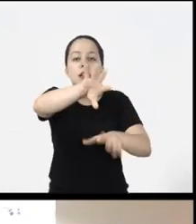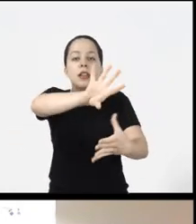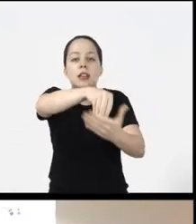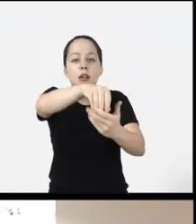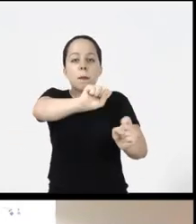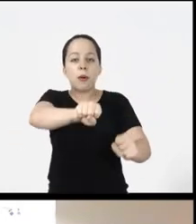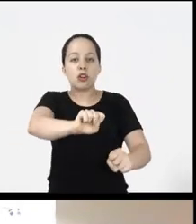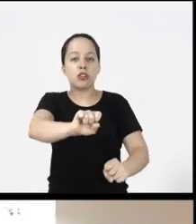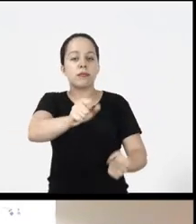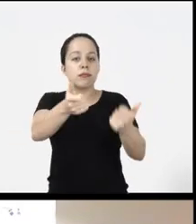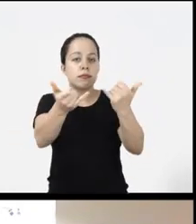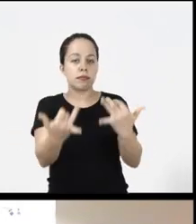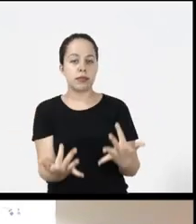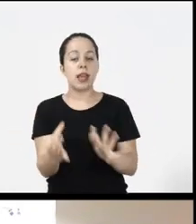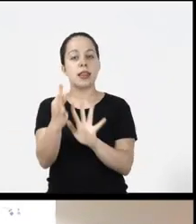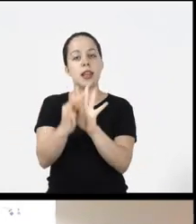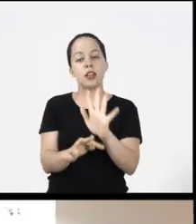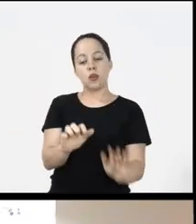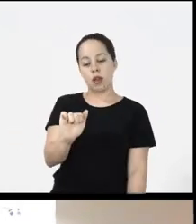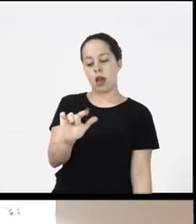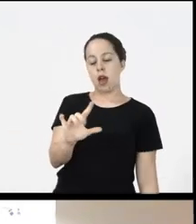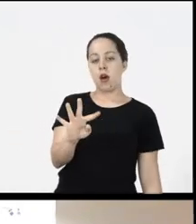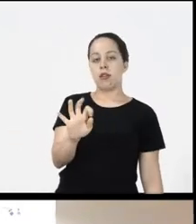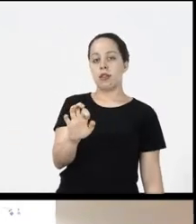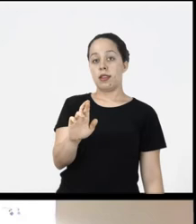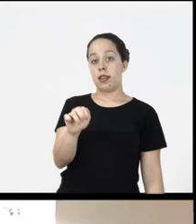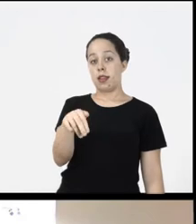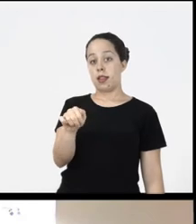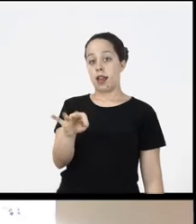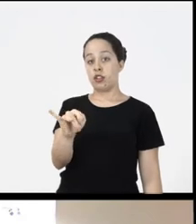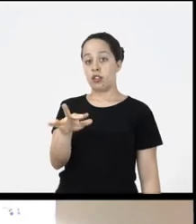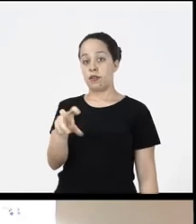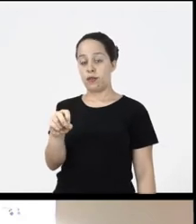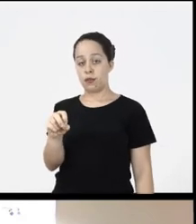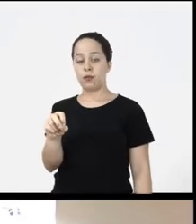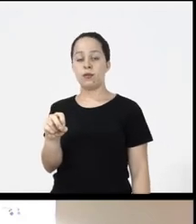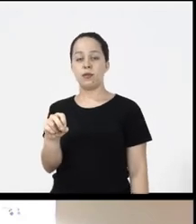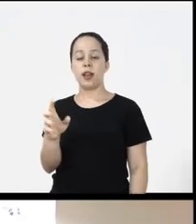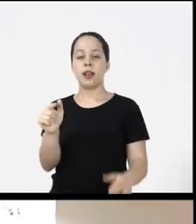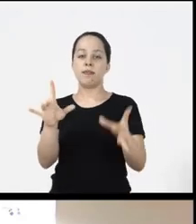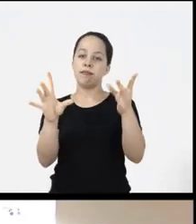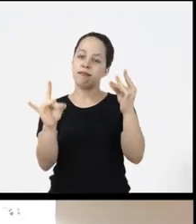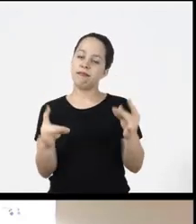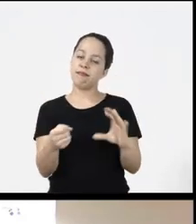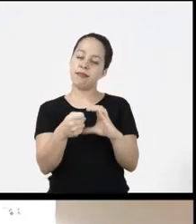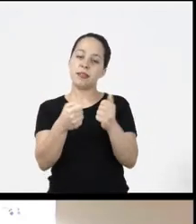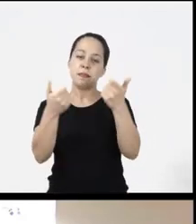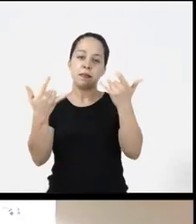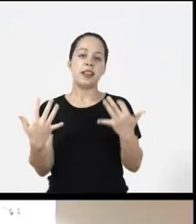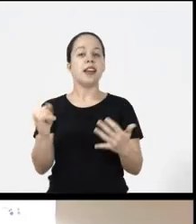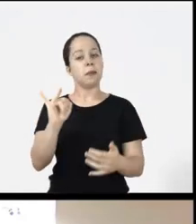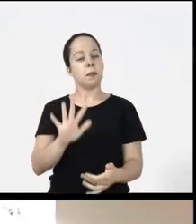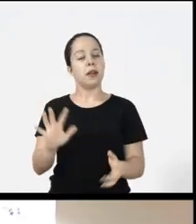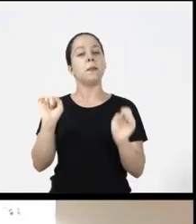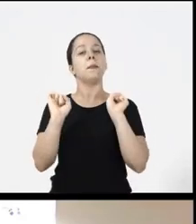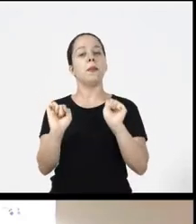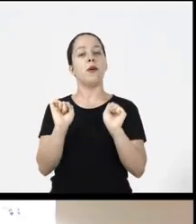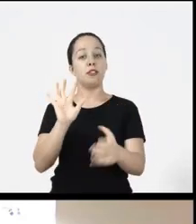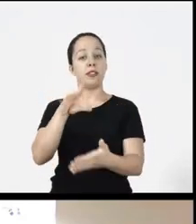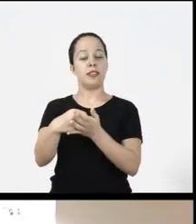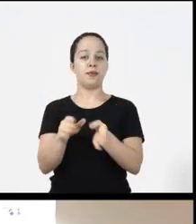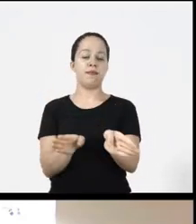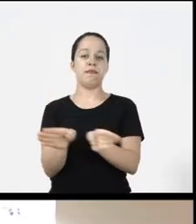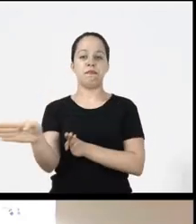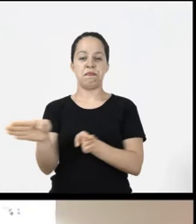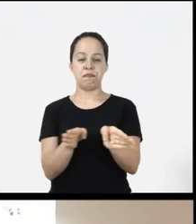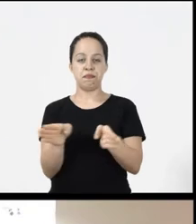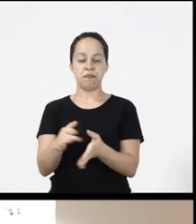they have a tool called alt text alt text description of images and then I go there in the